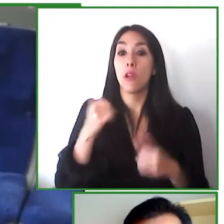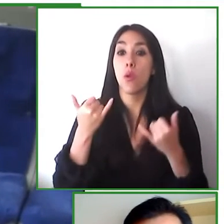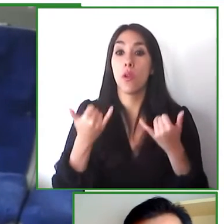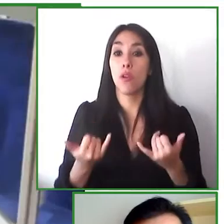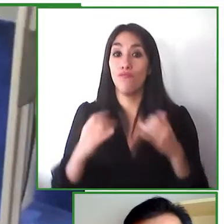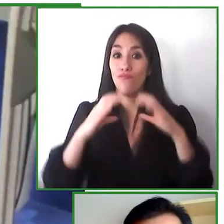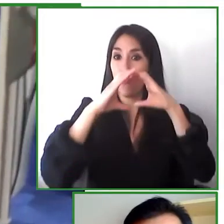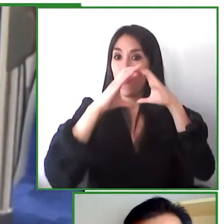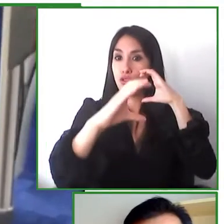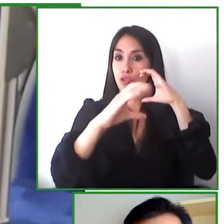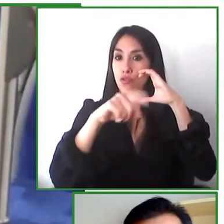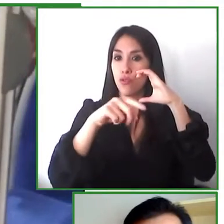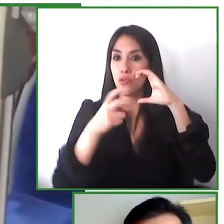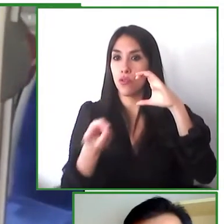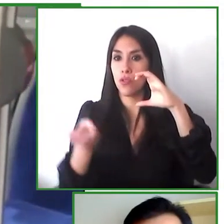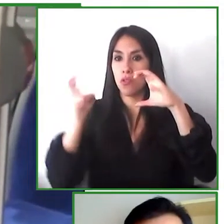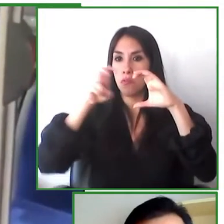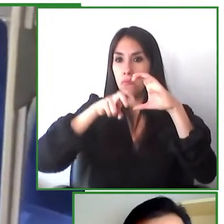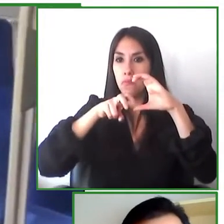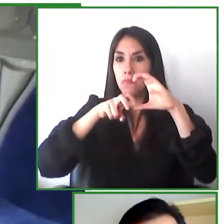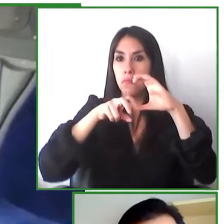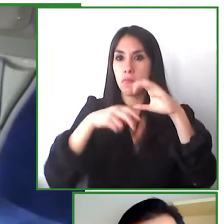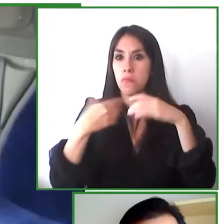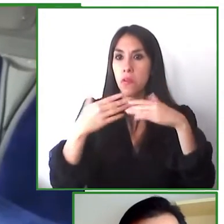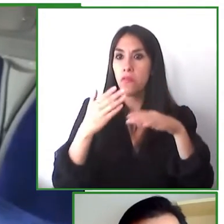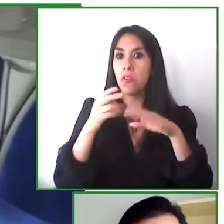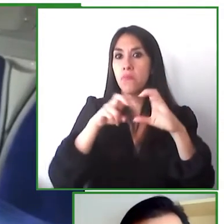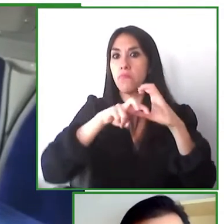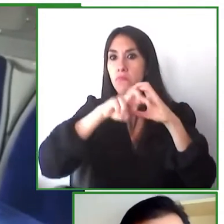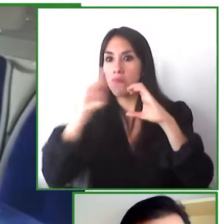we've got someone who is listening to the guidance system to tell him to when to get